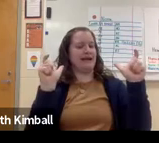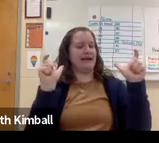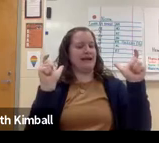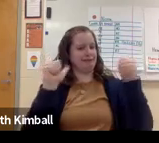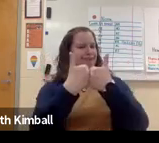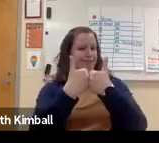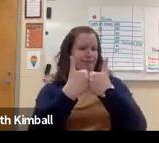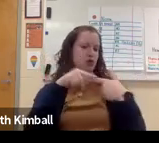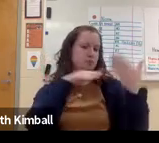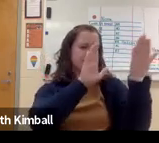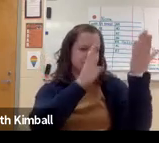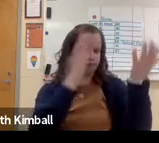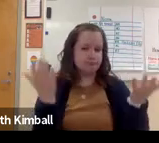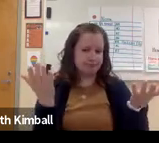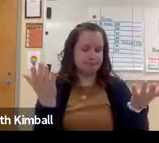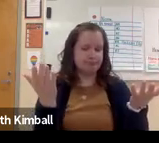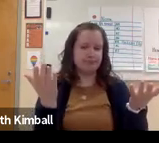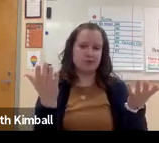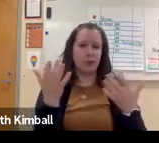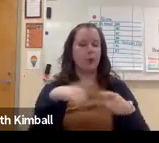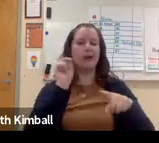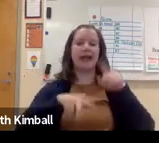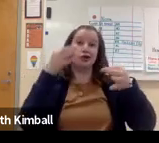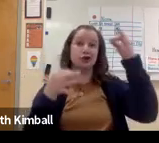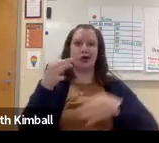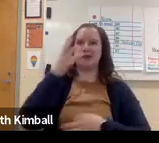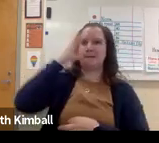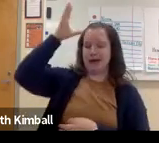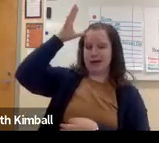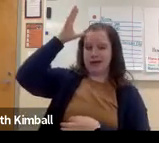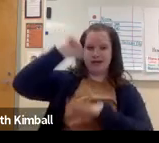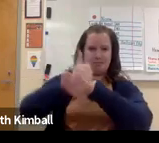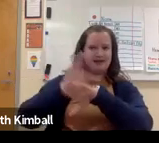it's a big adjustment and a big challenge to face as a family.